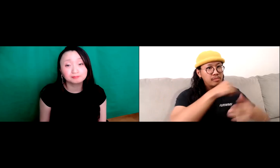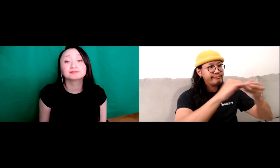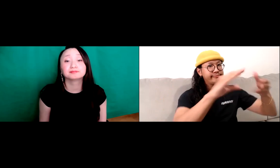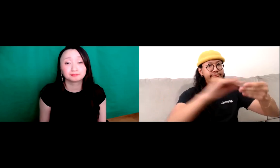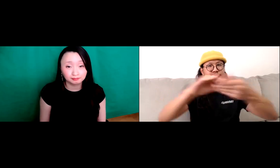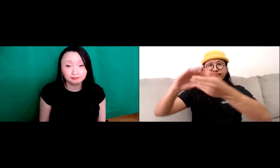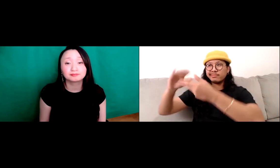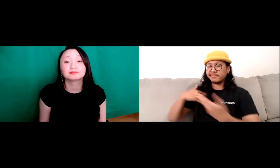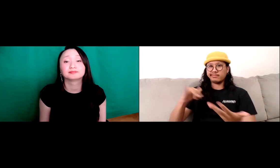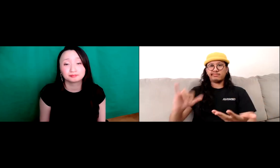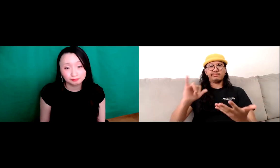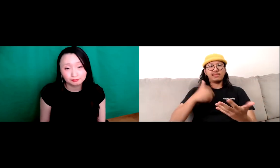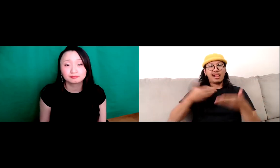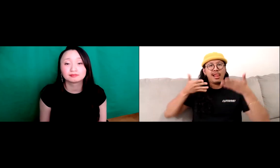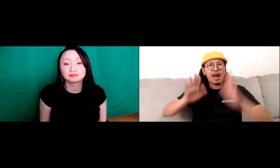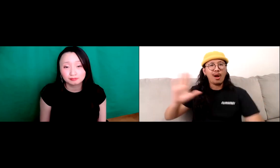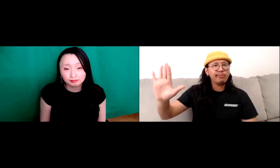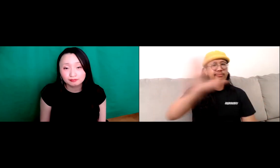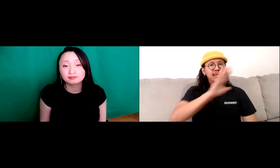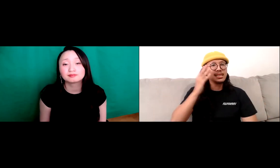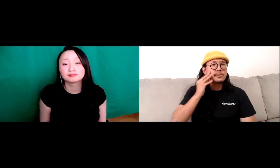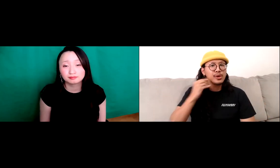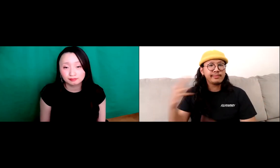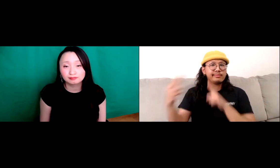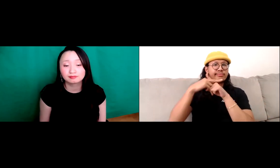for me. And I'm used to having that perspective and